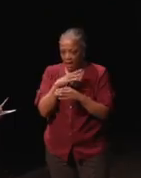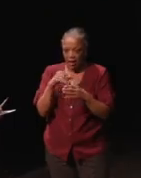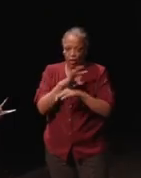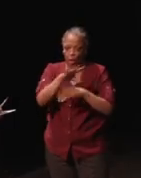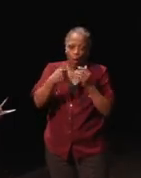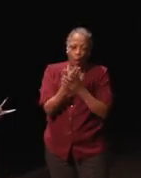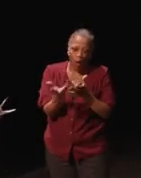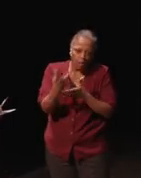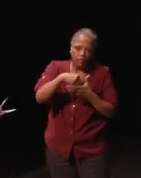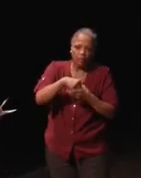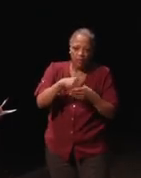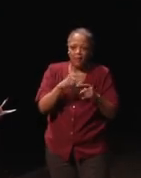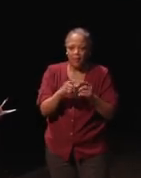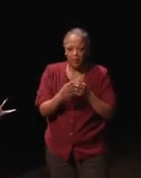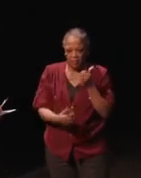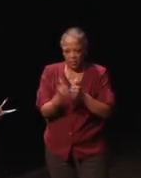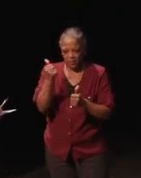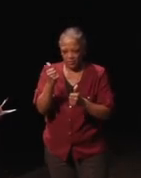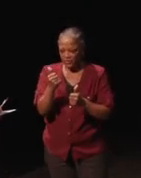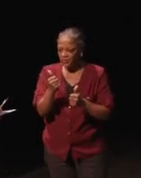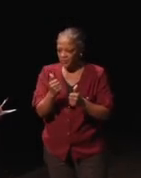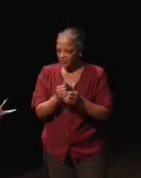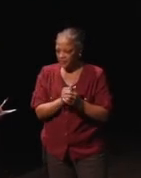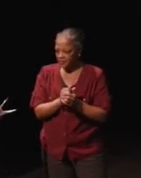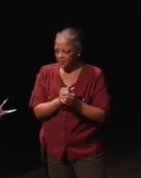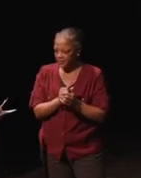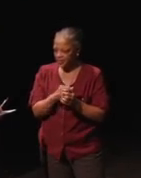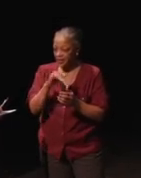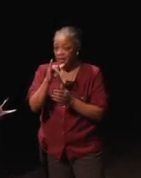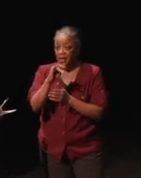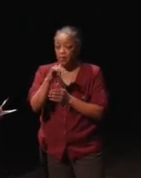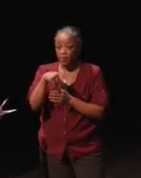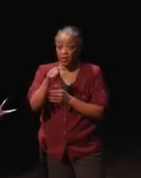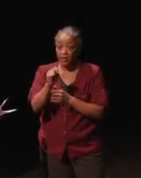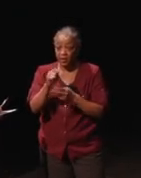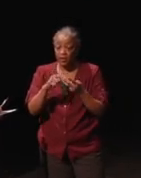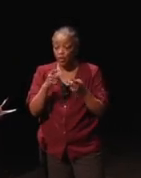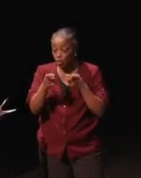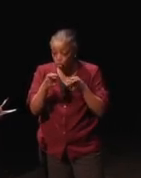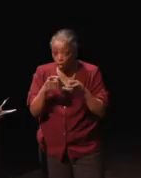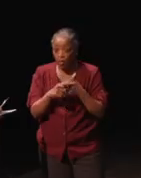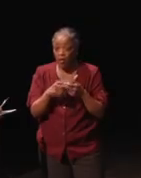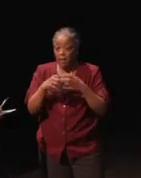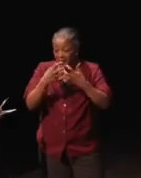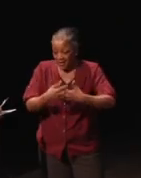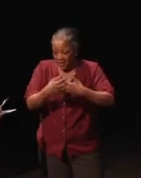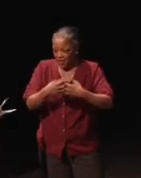but they cover the majority. The input, control, and mechanical functions must be locatable,